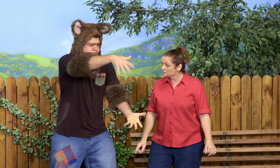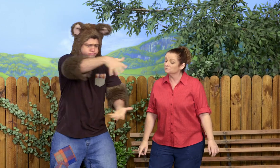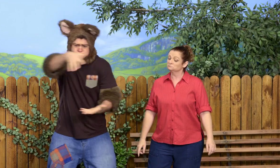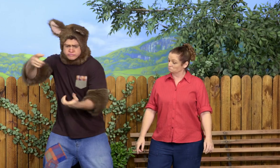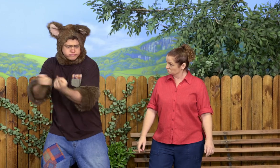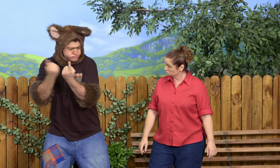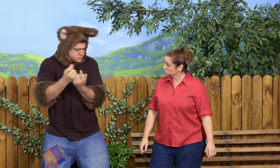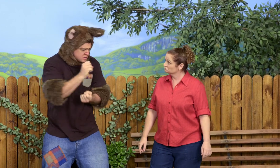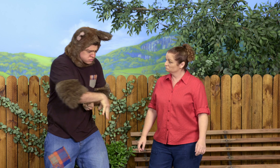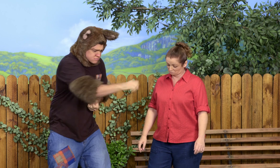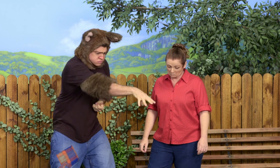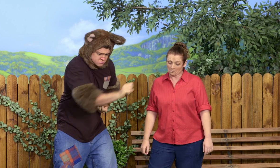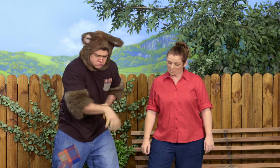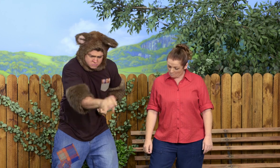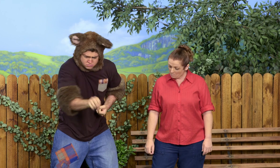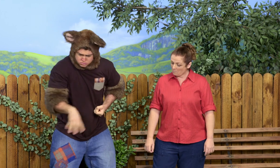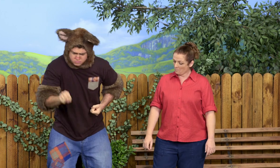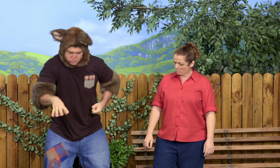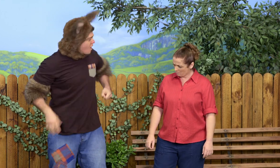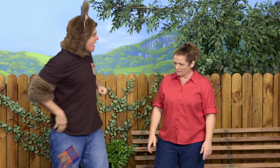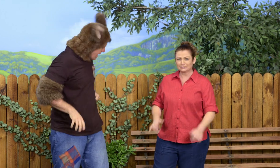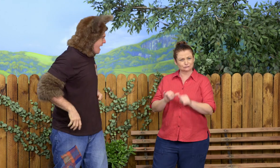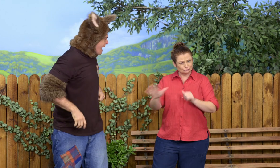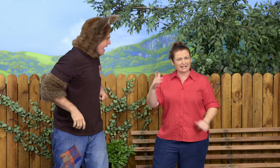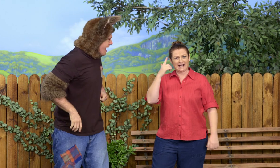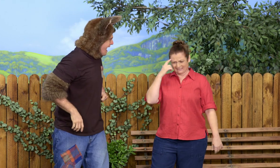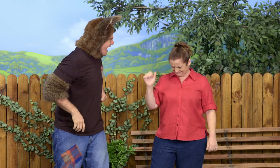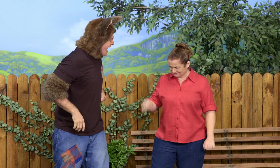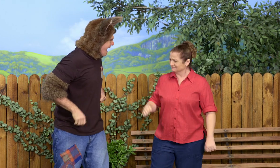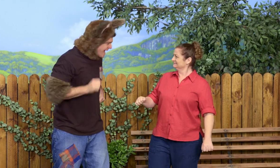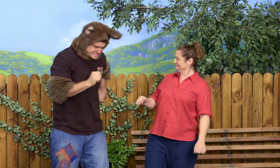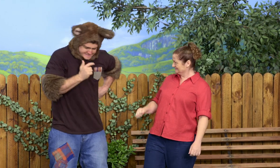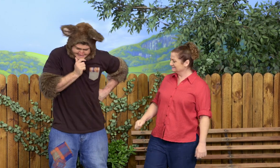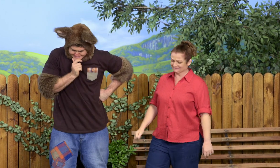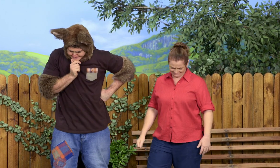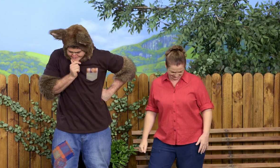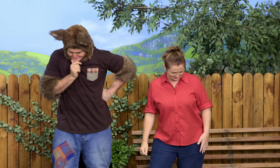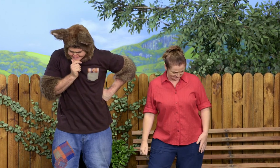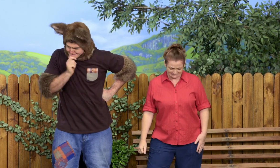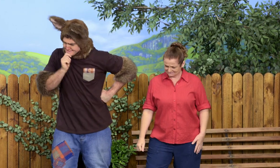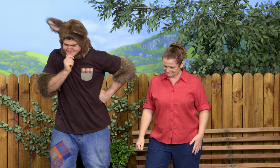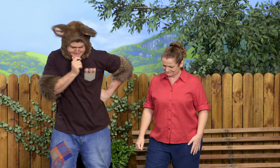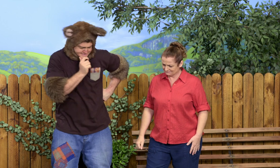and the yard and use them to fill in the spaces. Oh, that's a brilliant idea. Hmm.